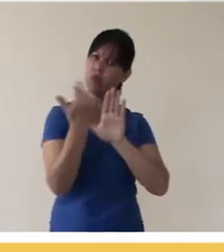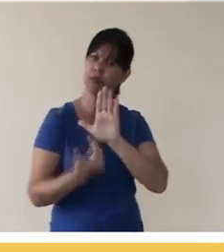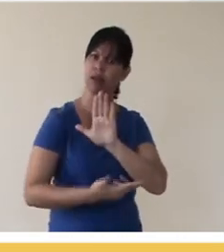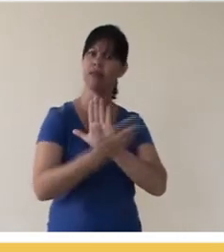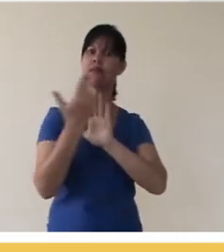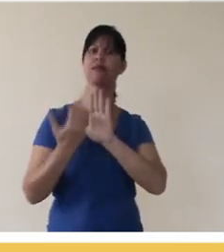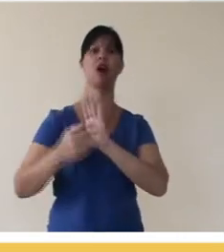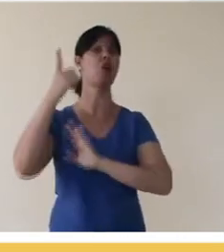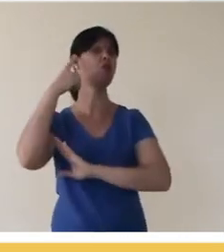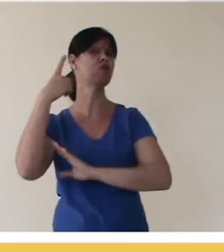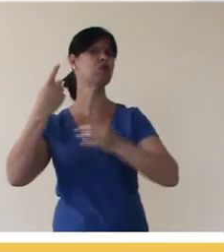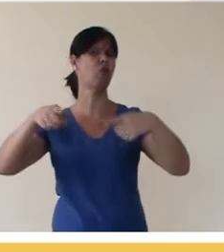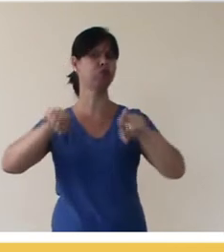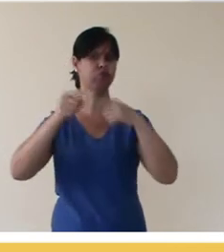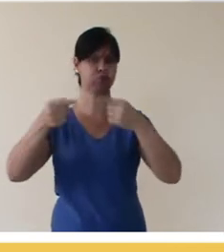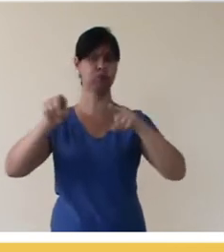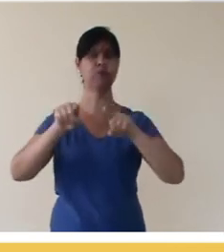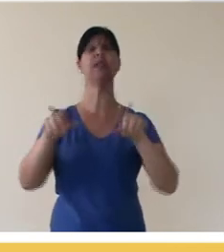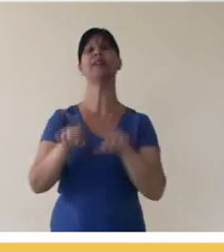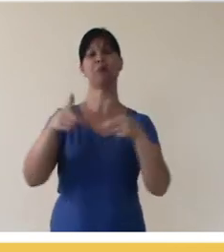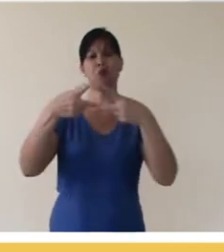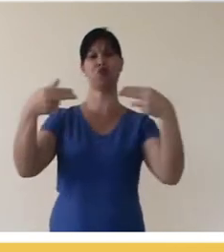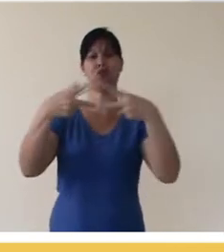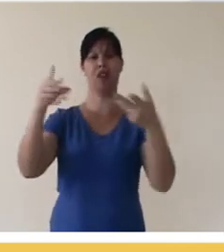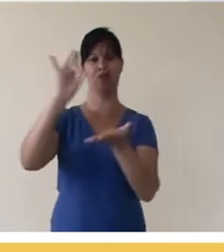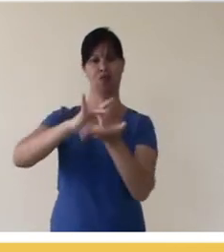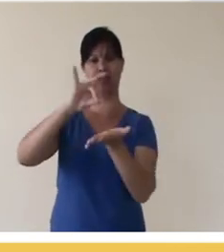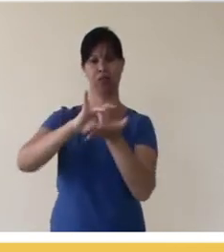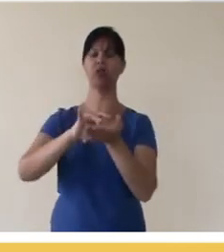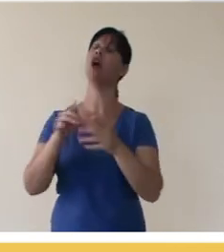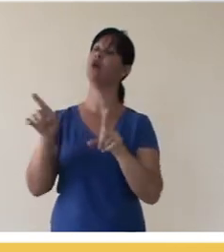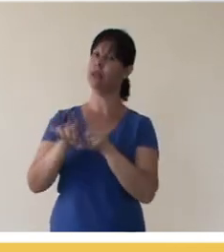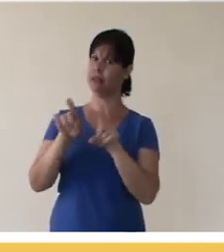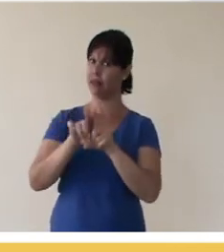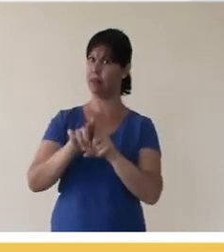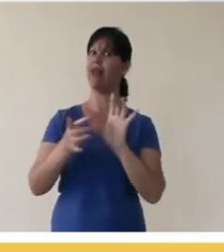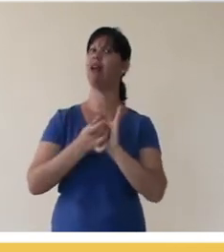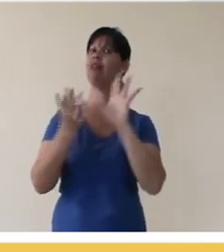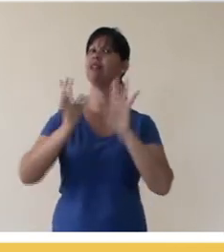else, where the soundtrack comes from, the original website and the license very clearly so